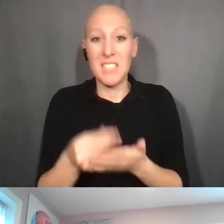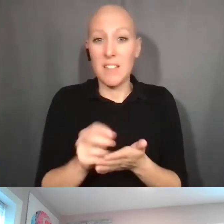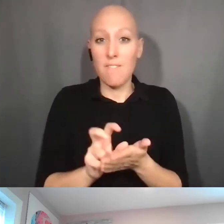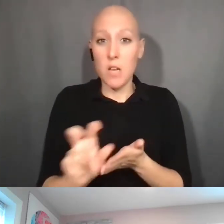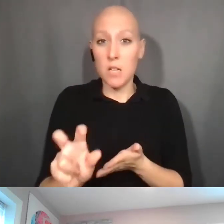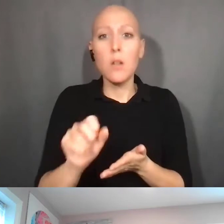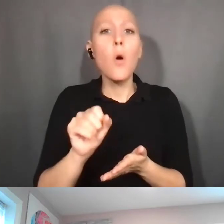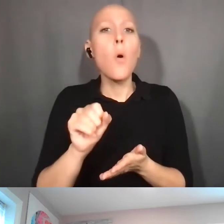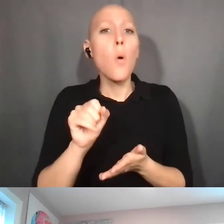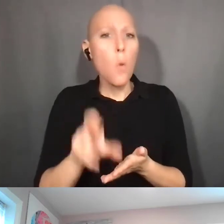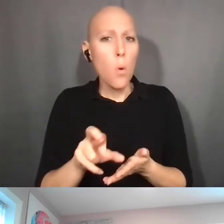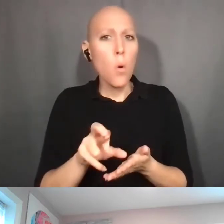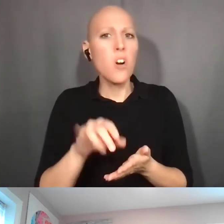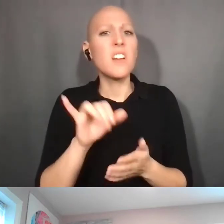to the end of that competing renewal?